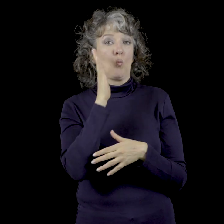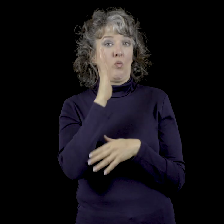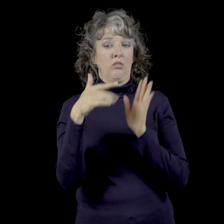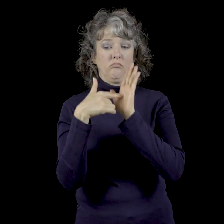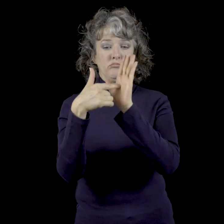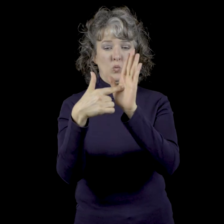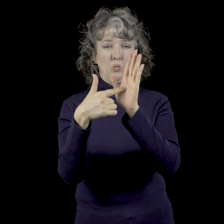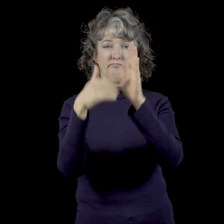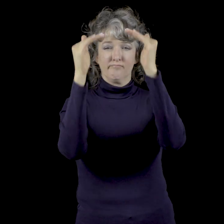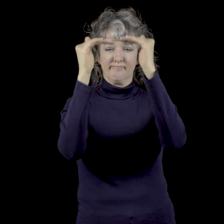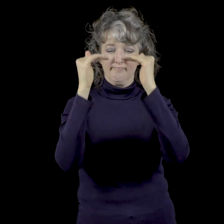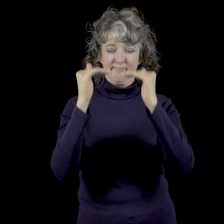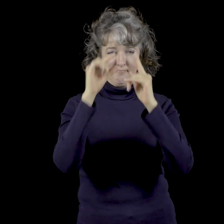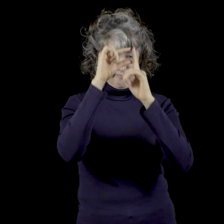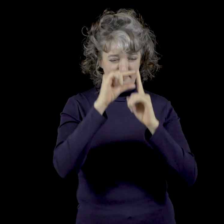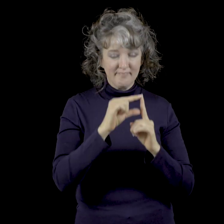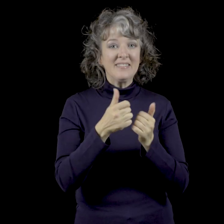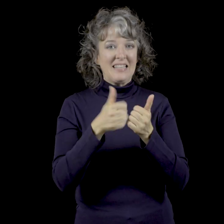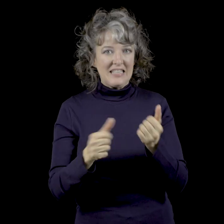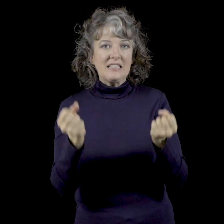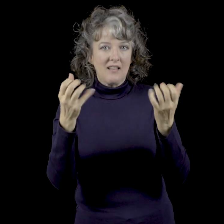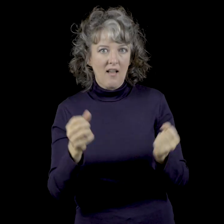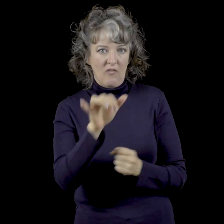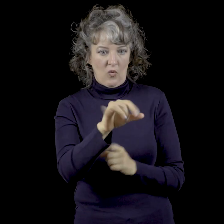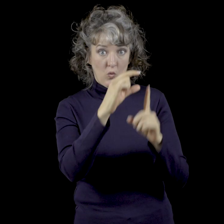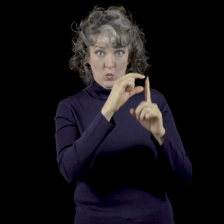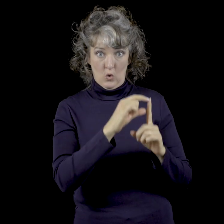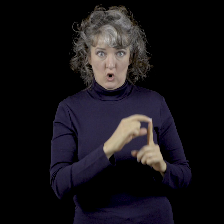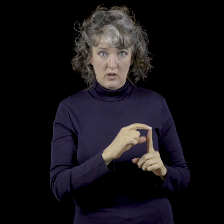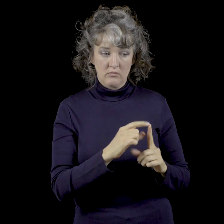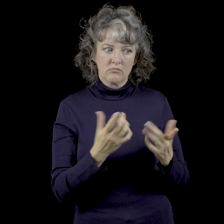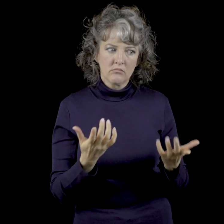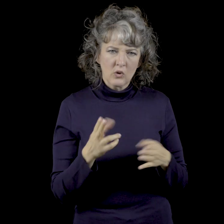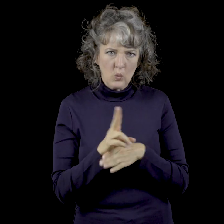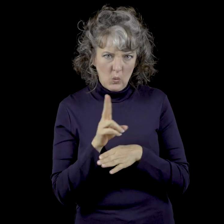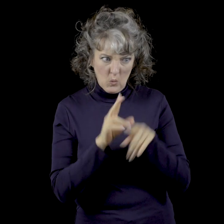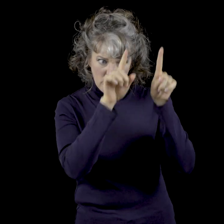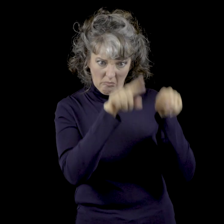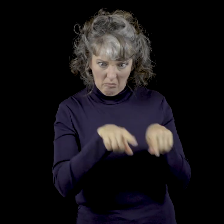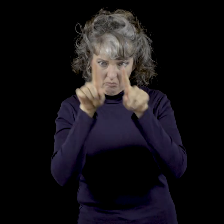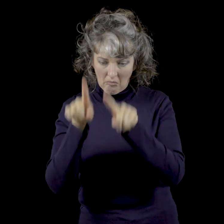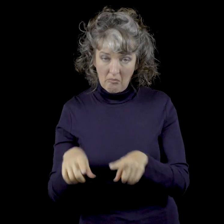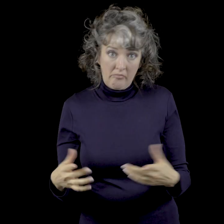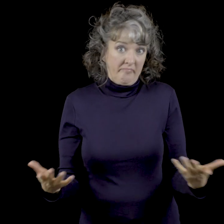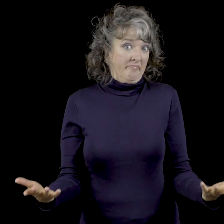I will be teaching the signs for each of the word listed here. However will we be using each and every word in that sentence?